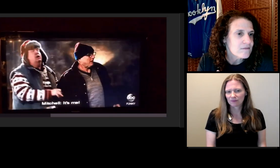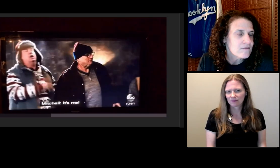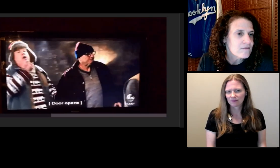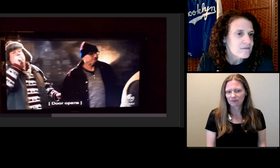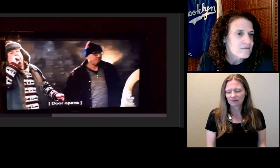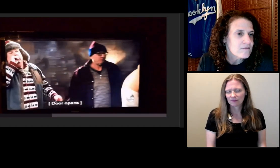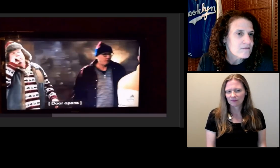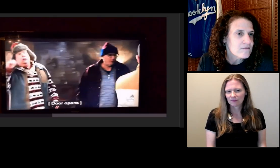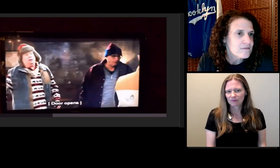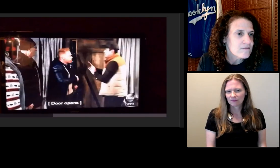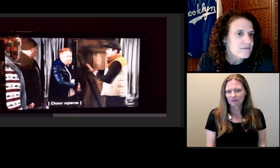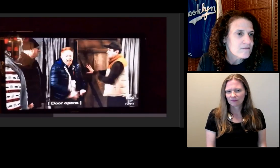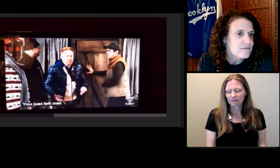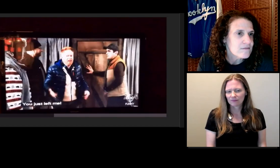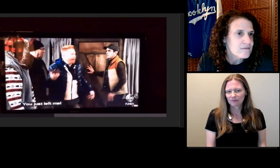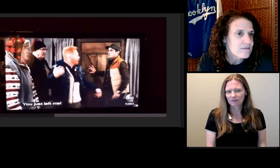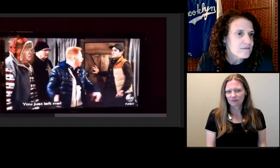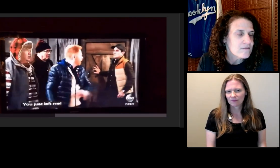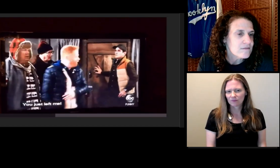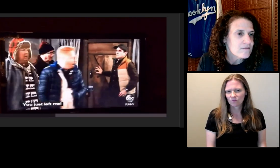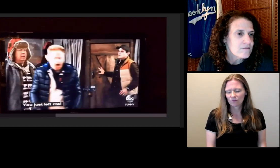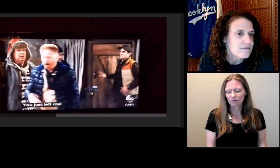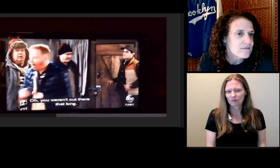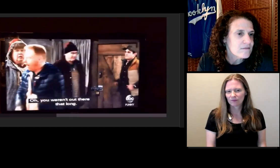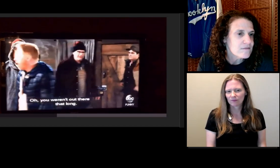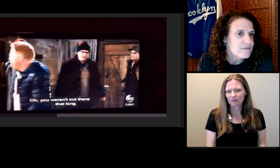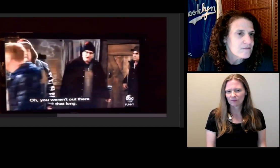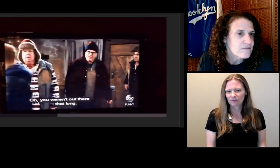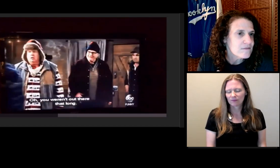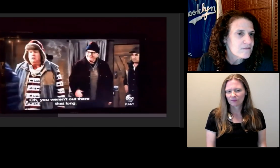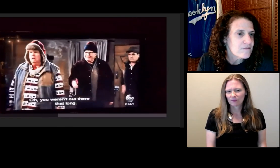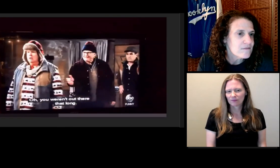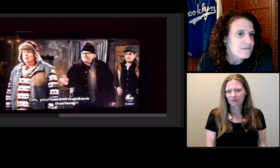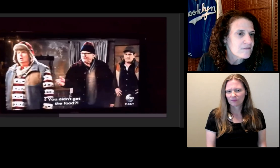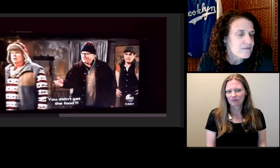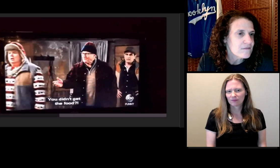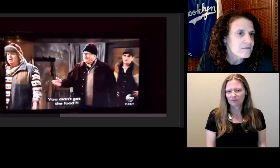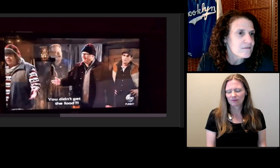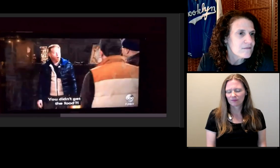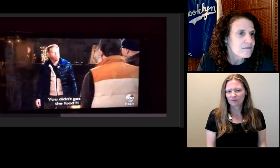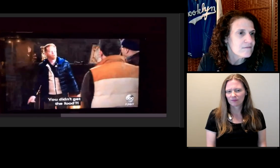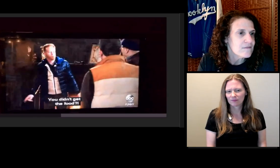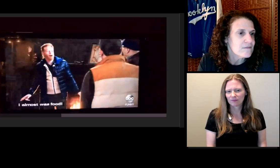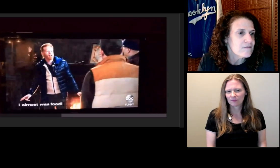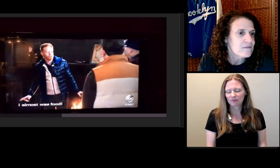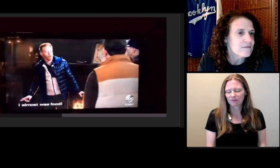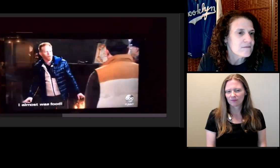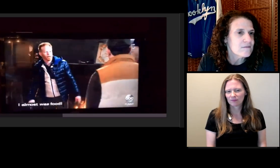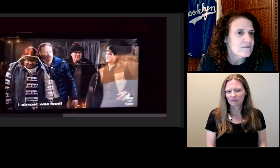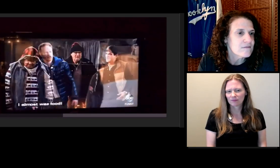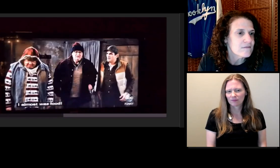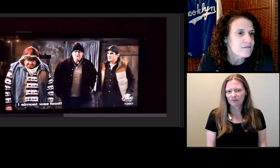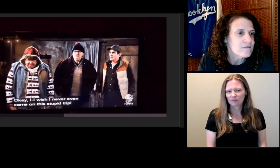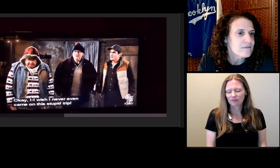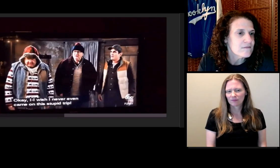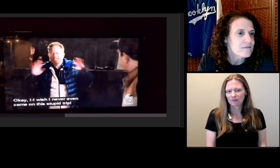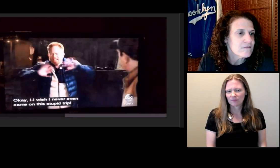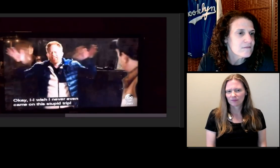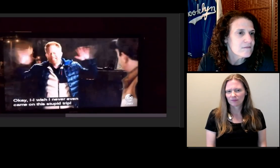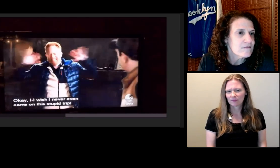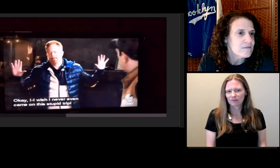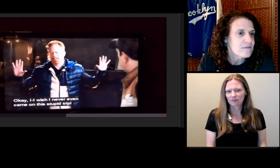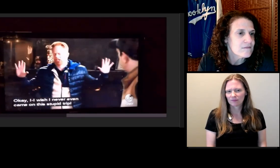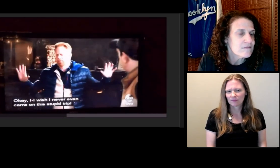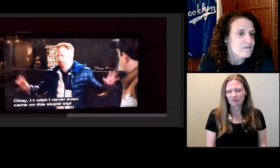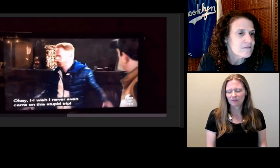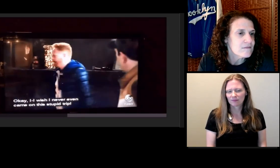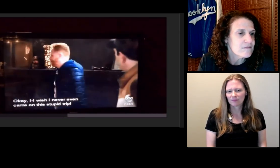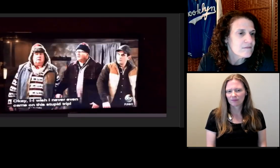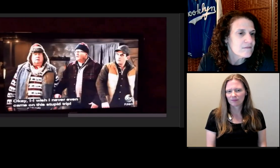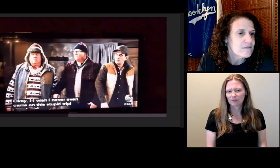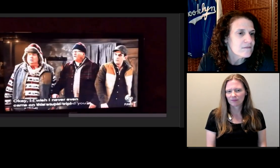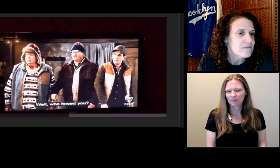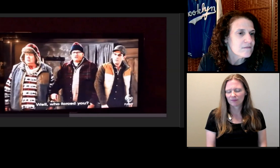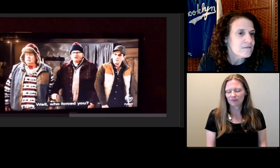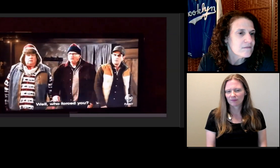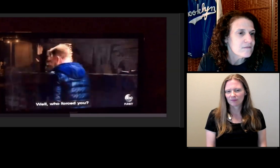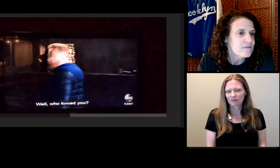I wish we had never come on this stupid trip.